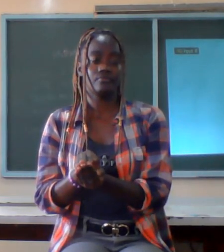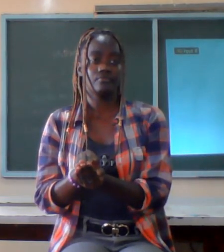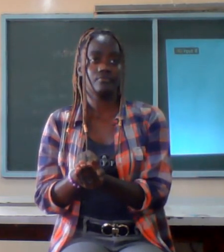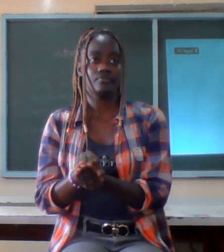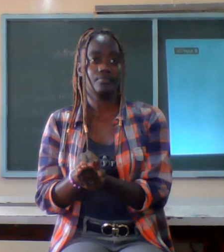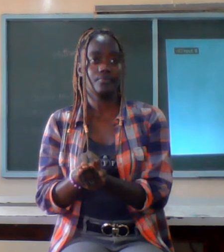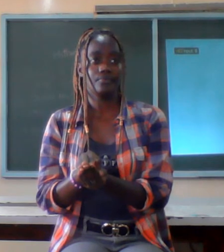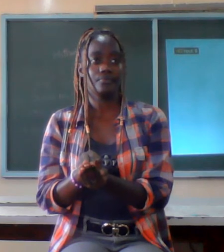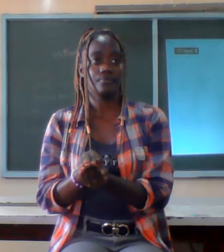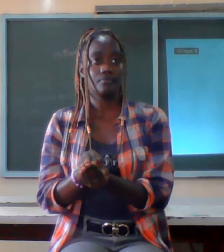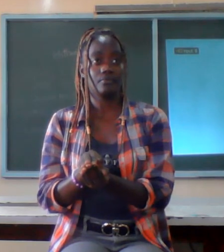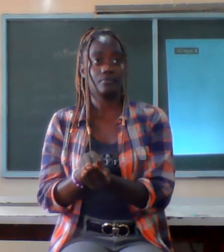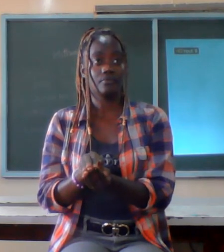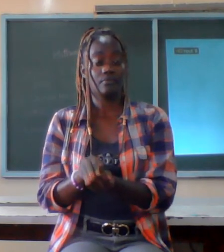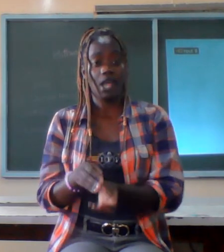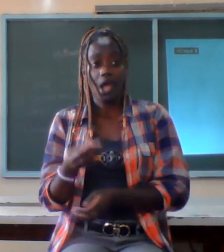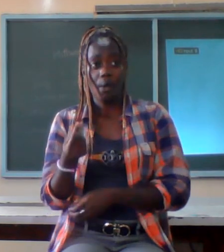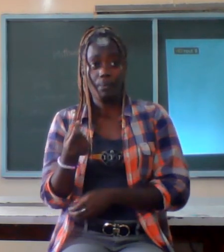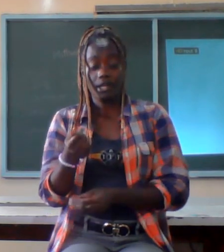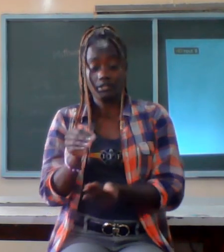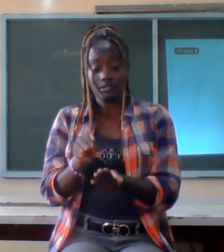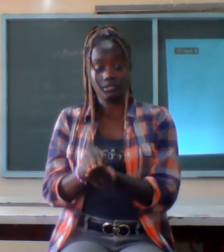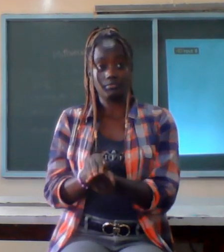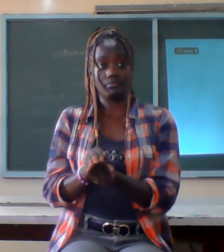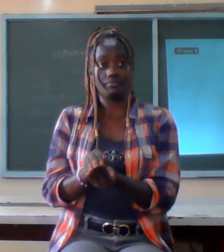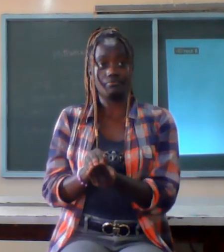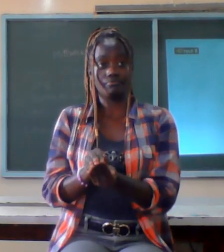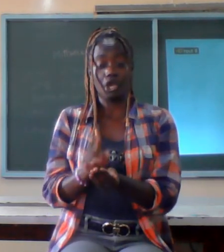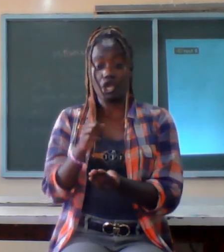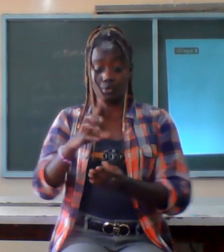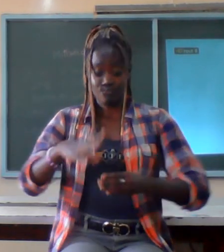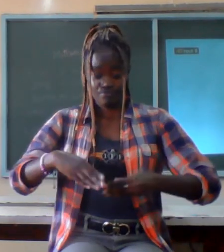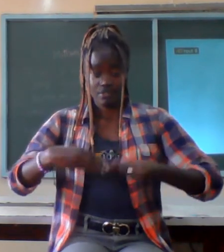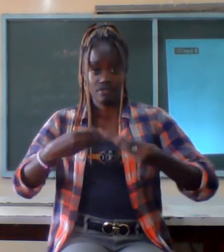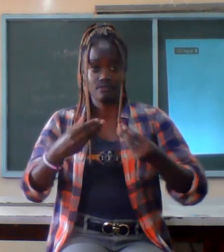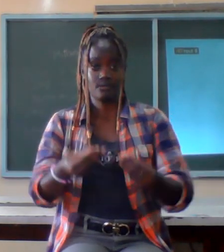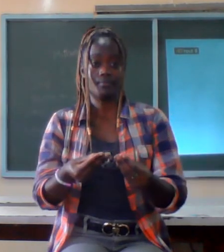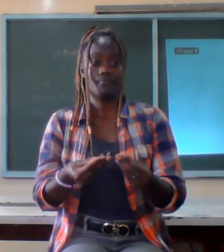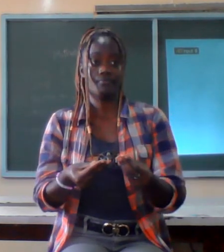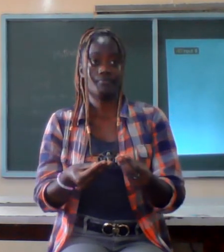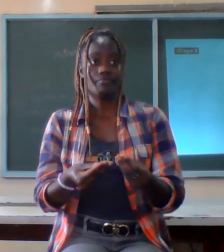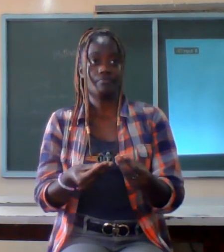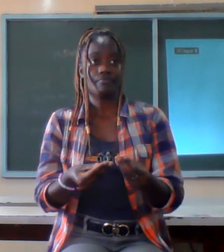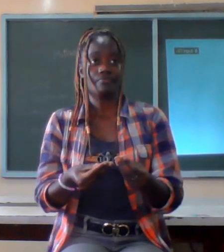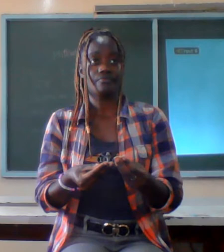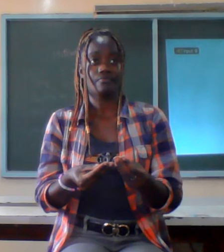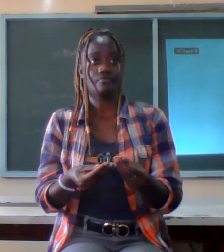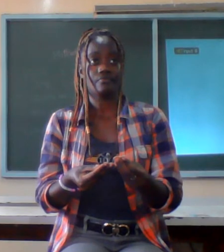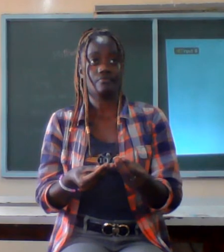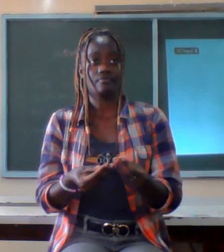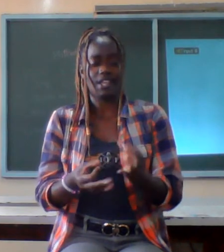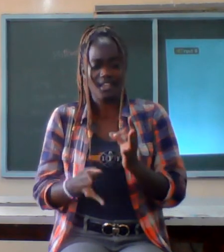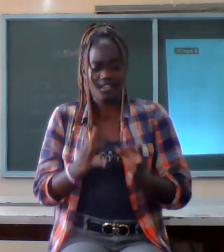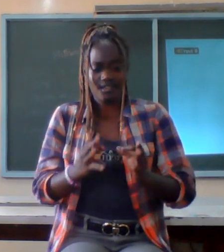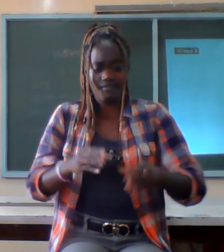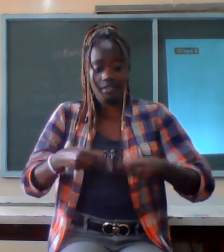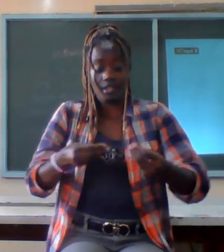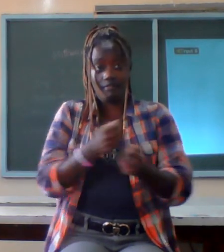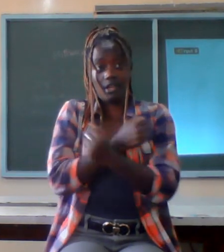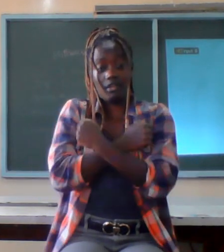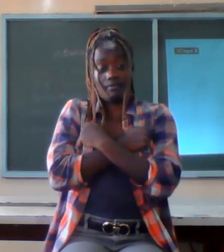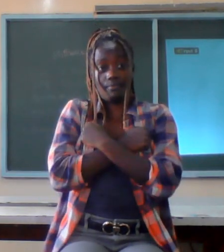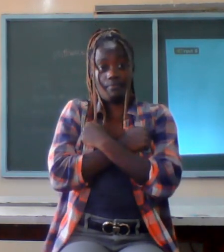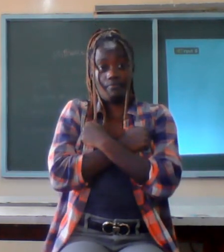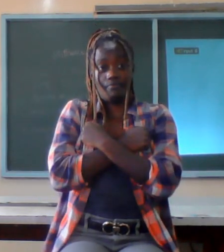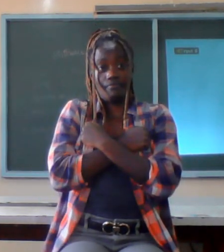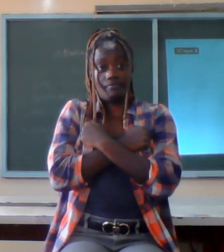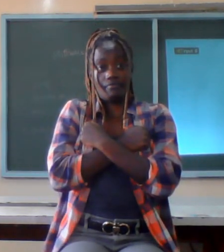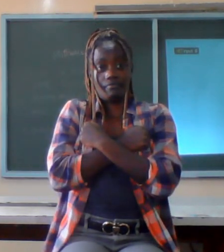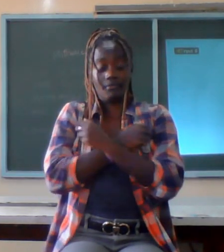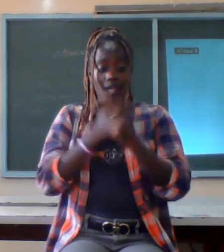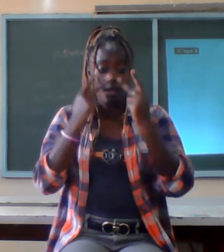the money that you deposit that you mean the truth if you don't deposit love peace and Care into your